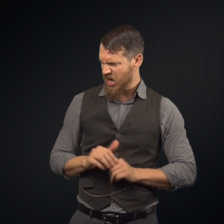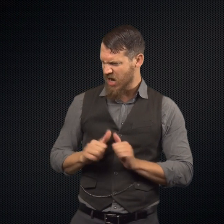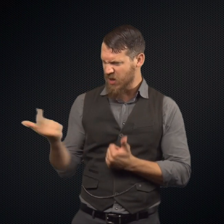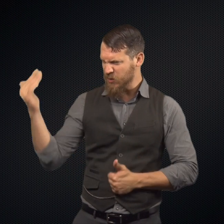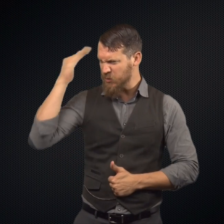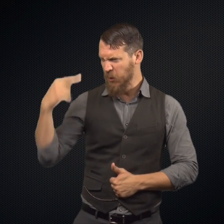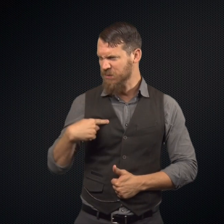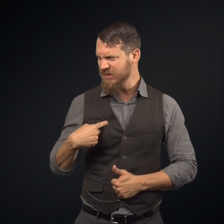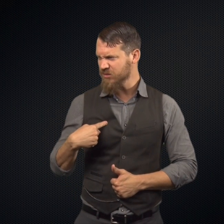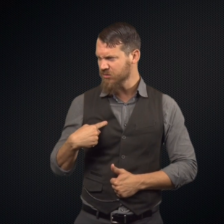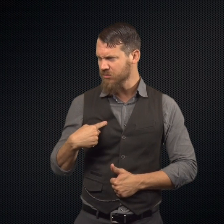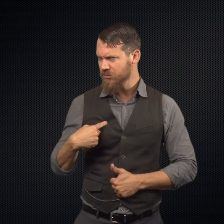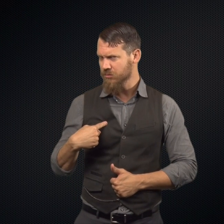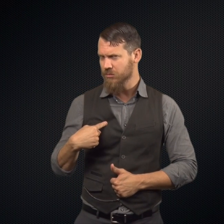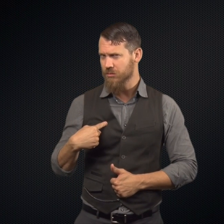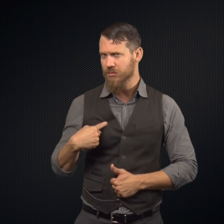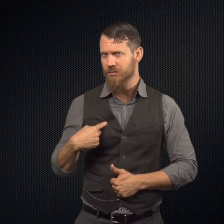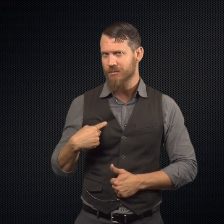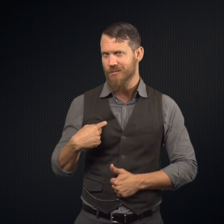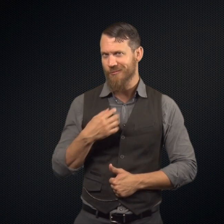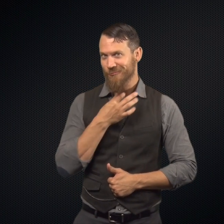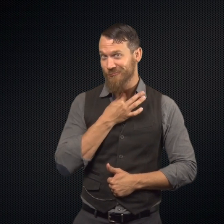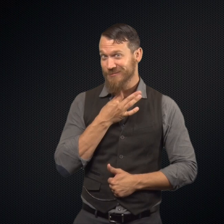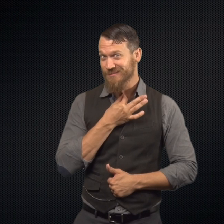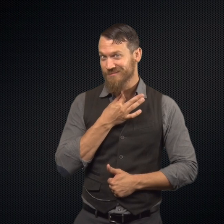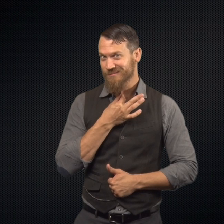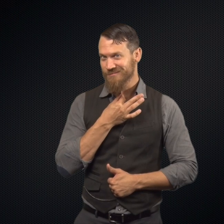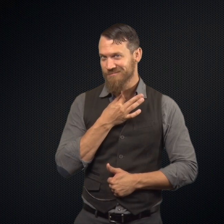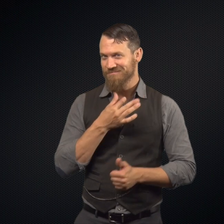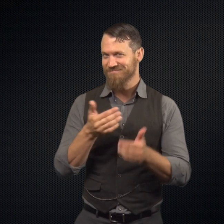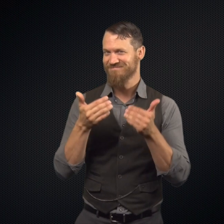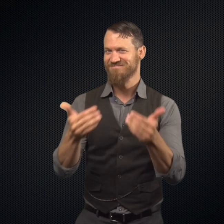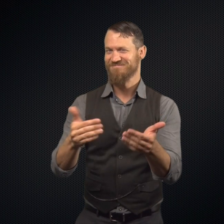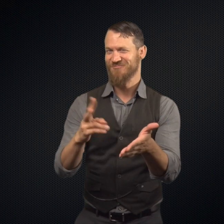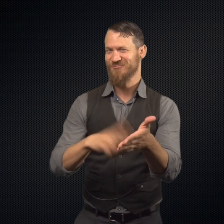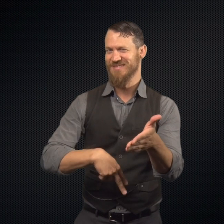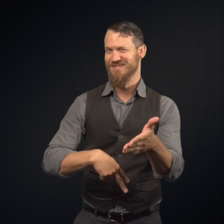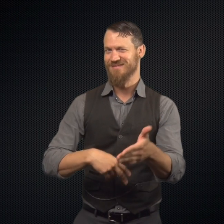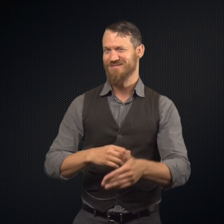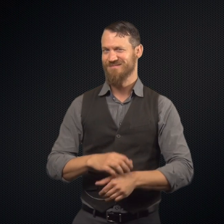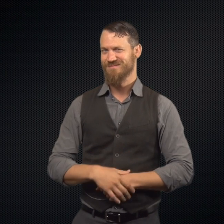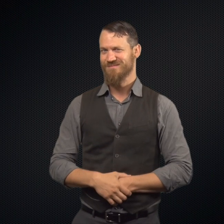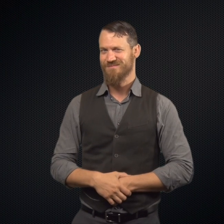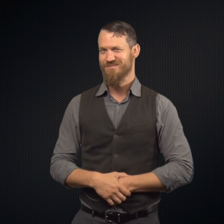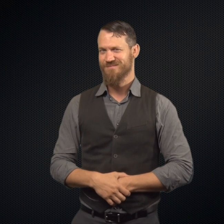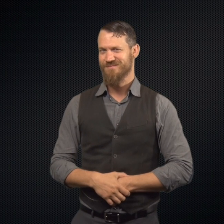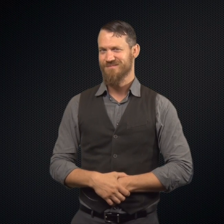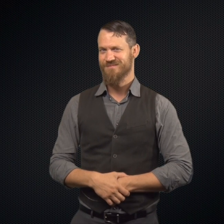Mr. Hyde says, "How do you know me?" Are you curious? Go ahead and read.